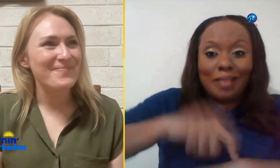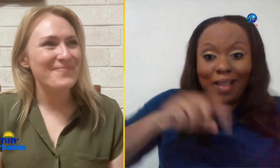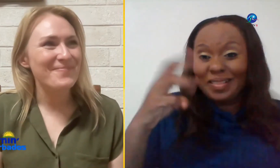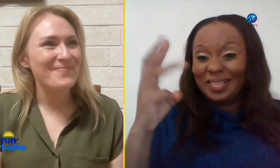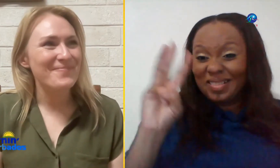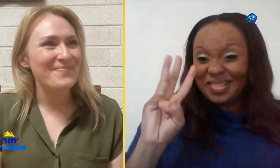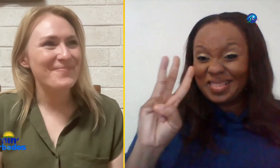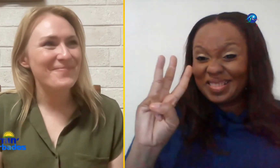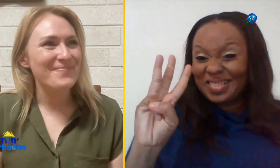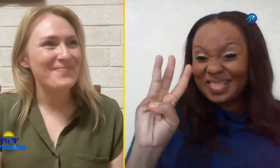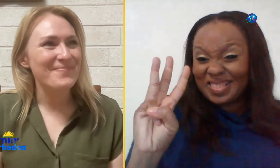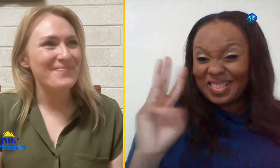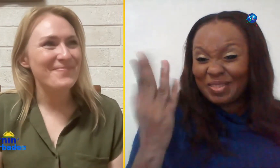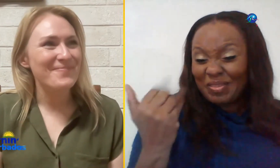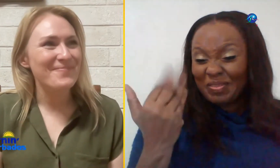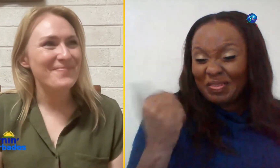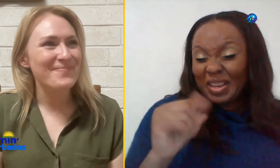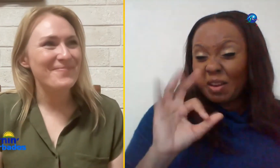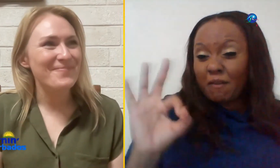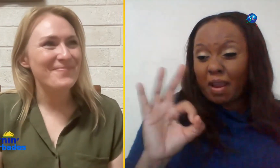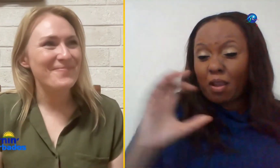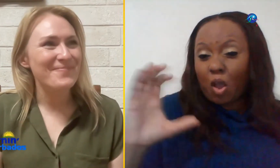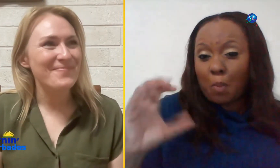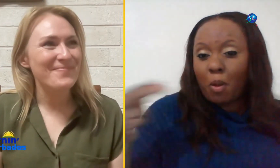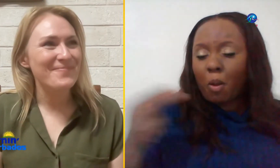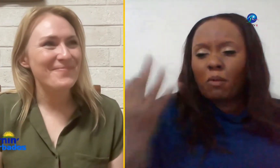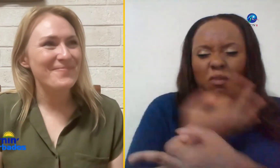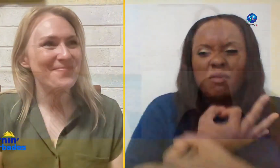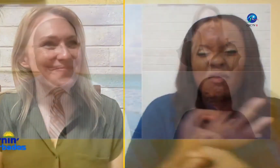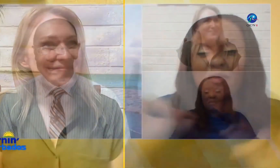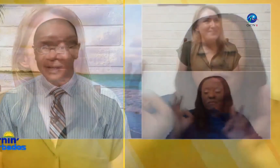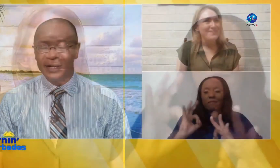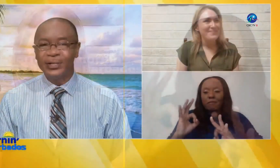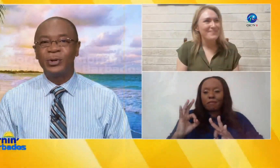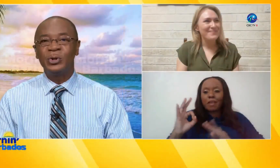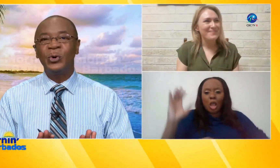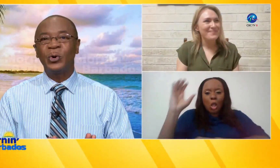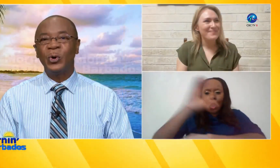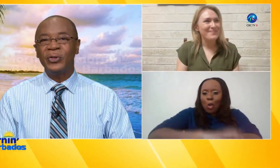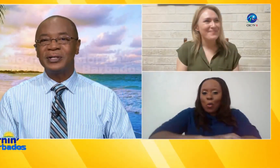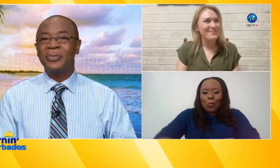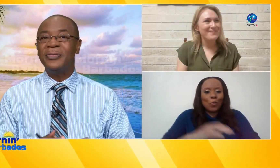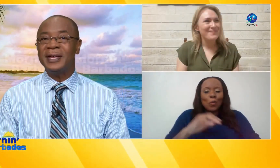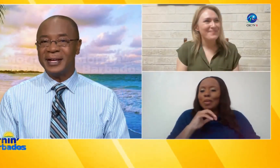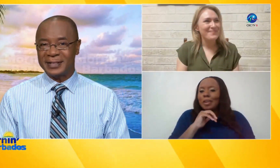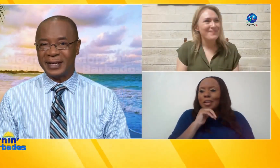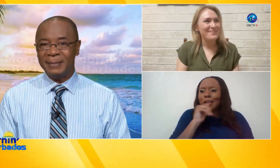Frank Collymore Hall is a free Sunset concert it is not a gimmick so don't go there to think it's